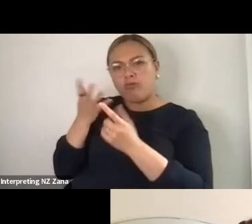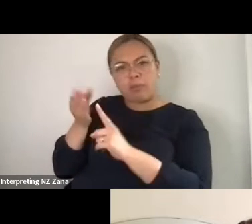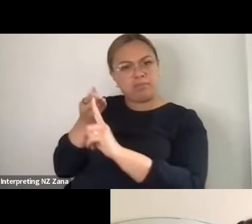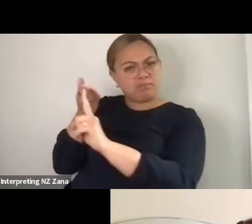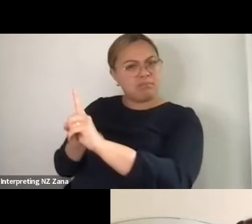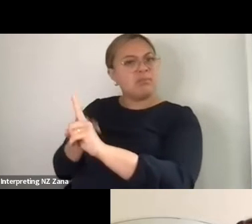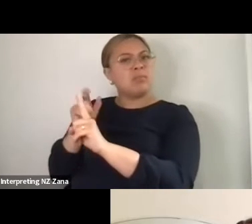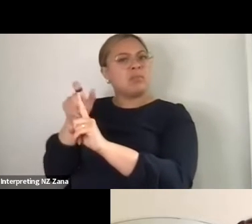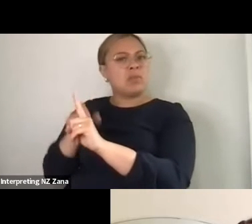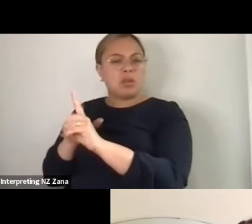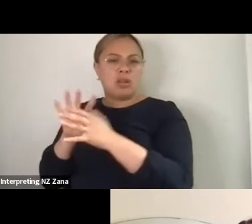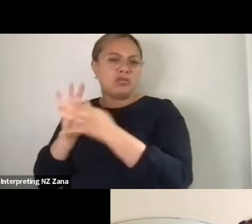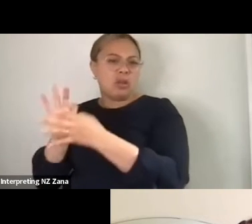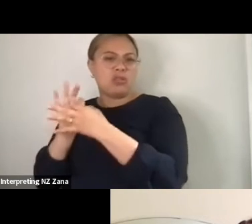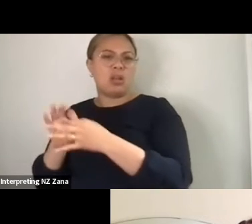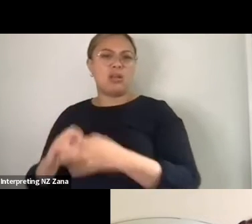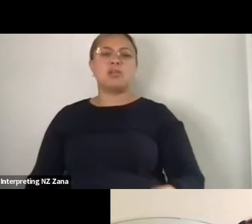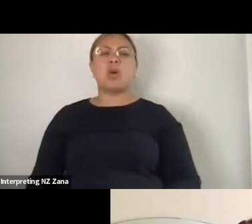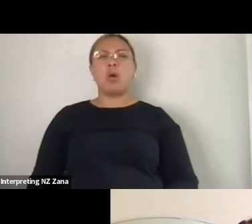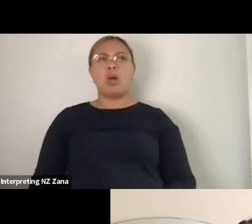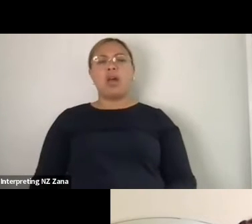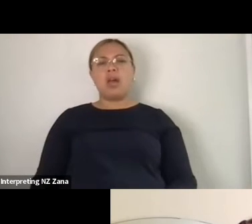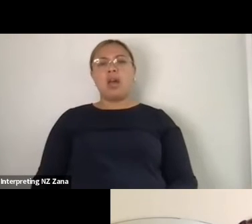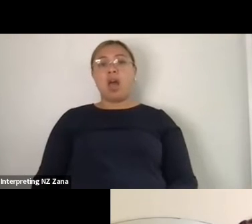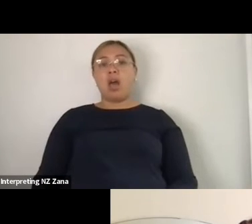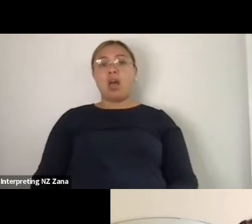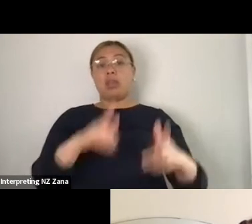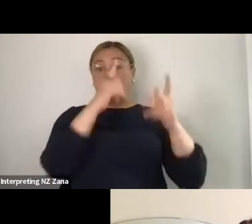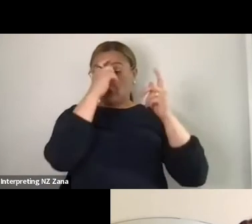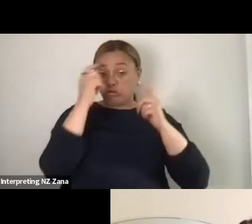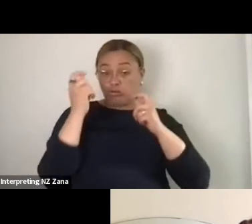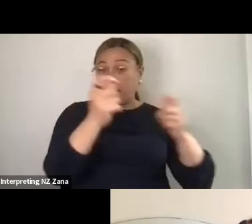that was the thing about the tribute, so it became more about Elvis tribute artists, it became about